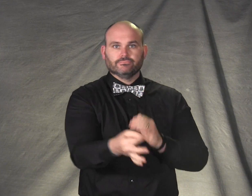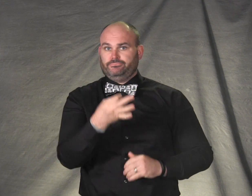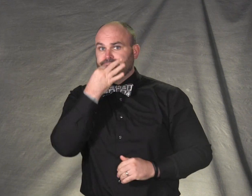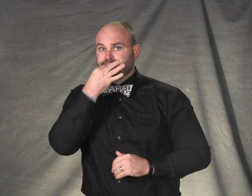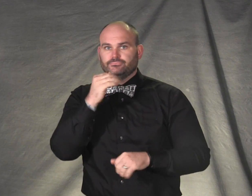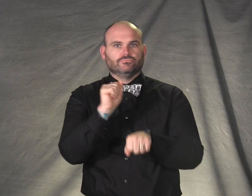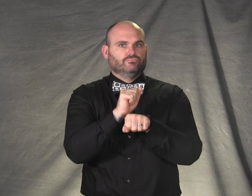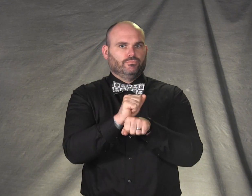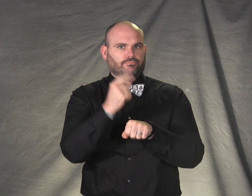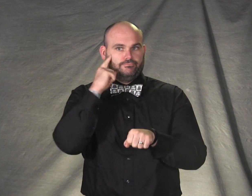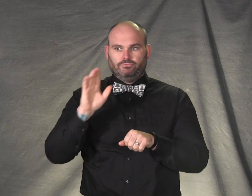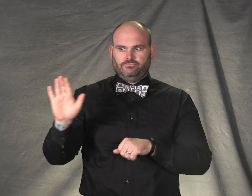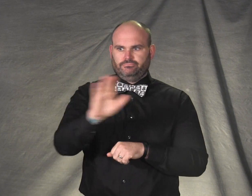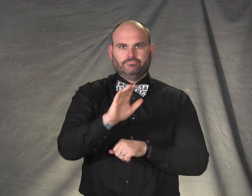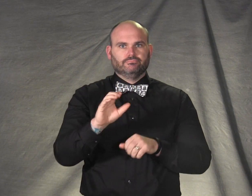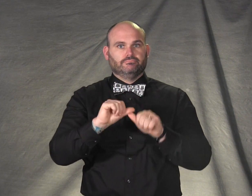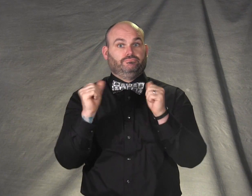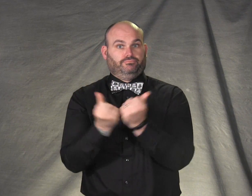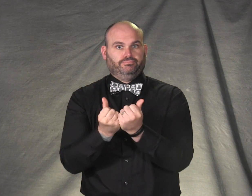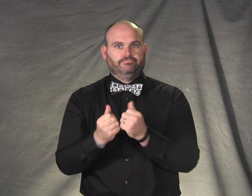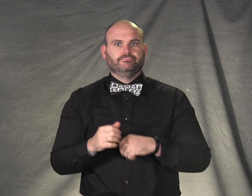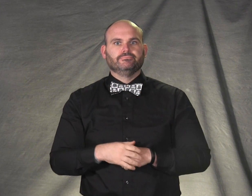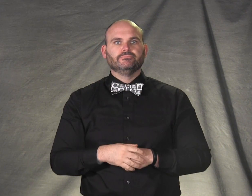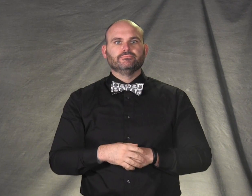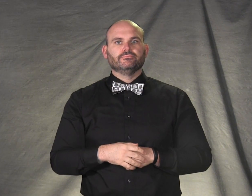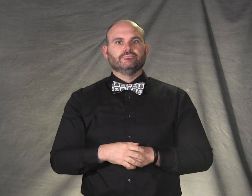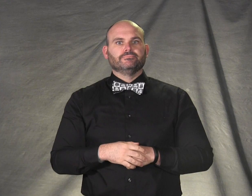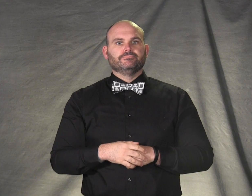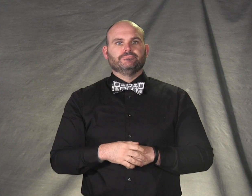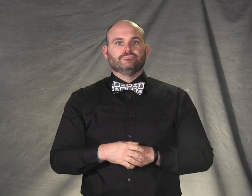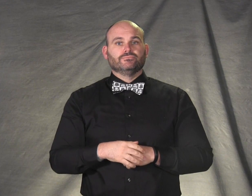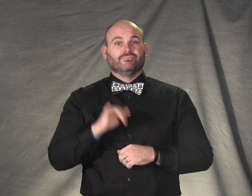based on their skills and abilities